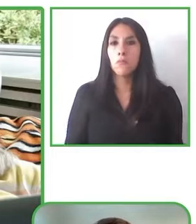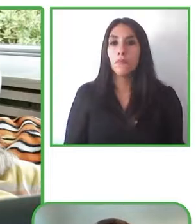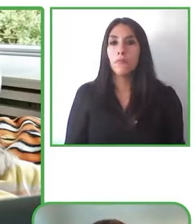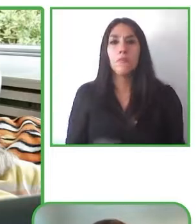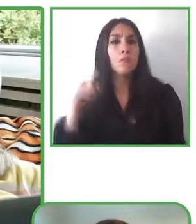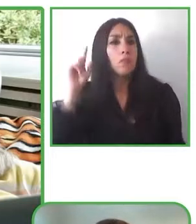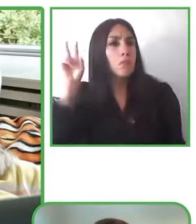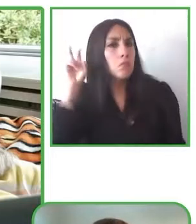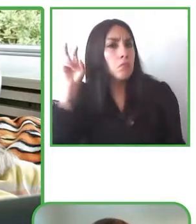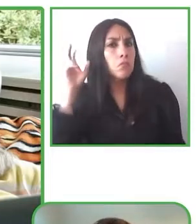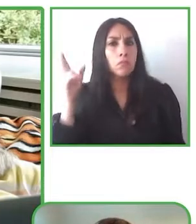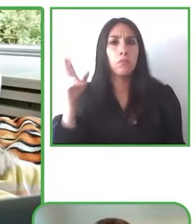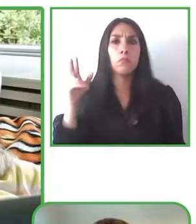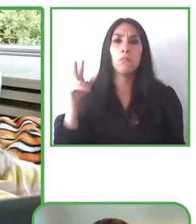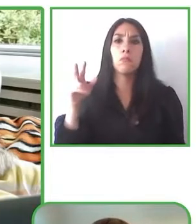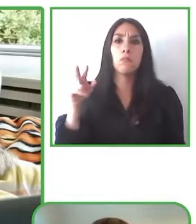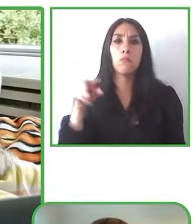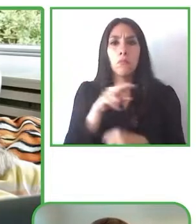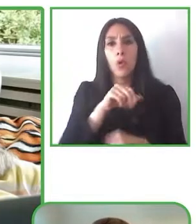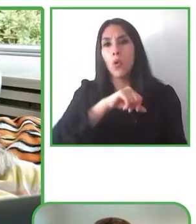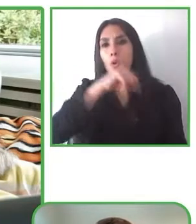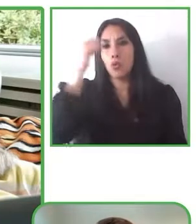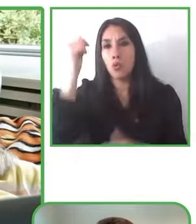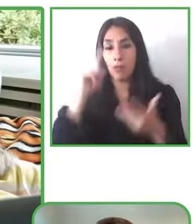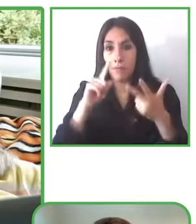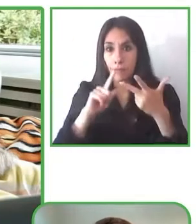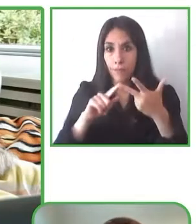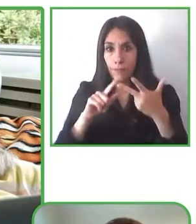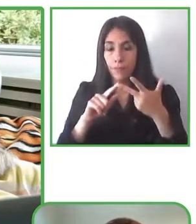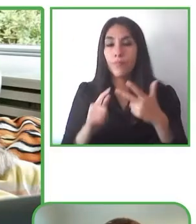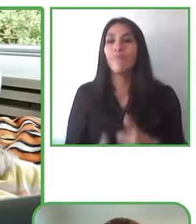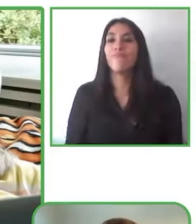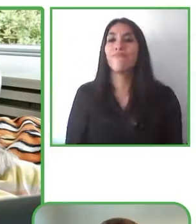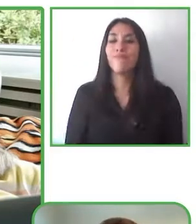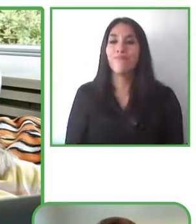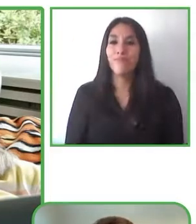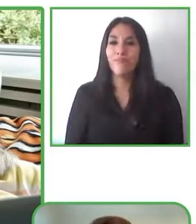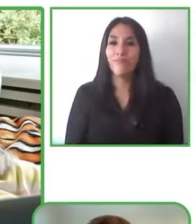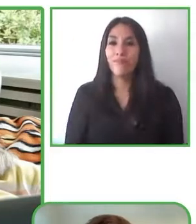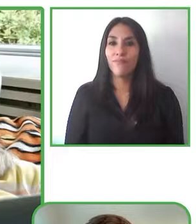the biggest streaming services like Netflix and Disney Plus and that works the way I explained